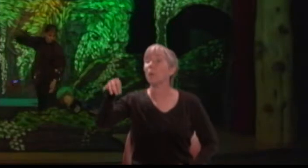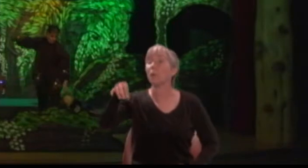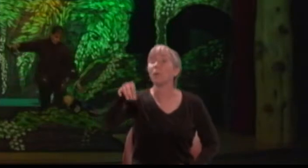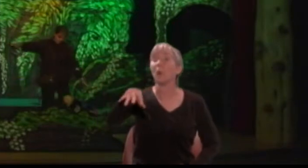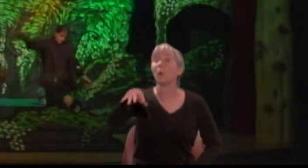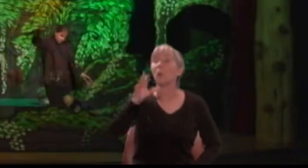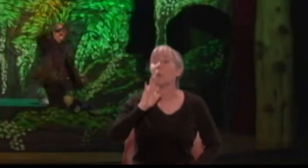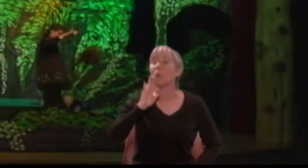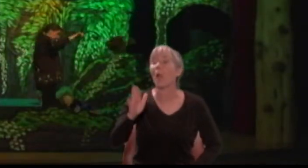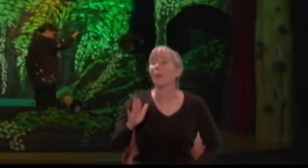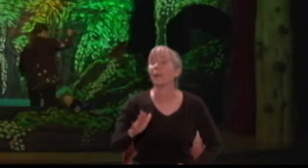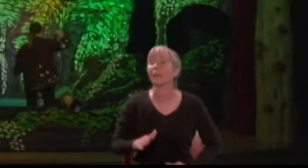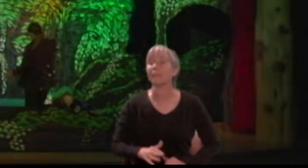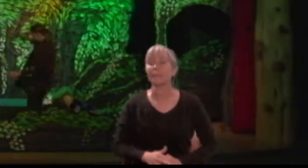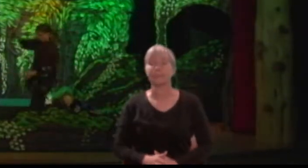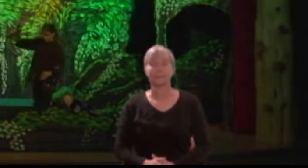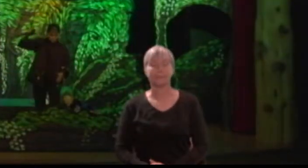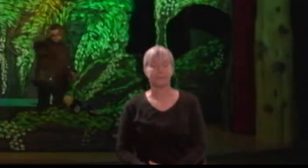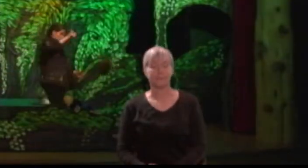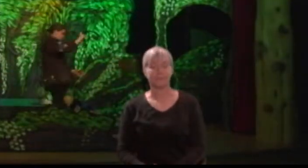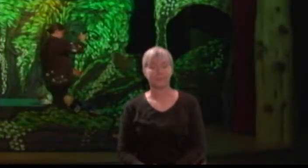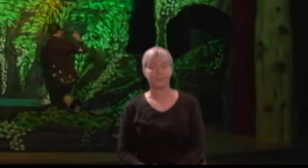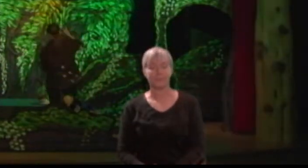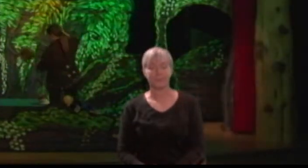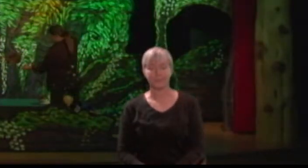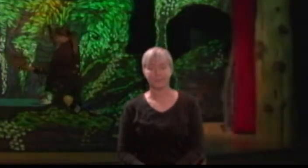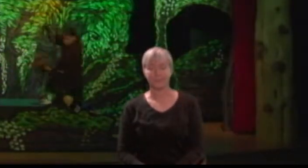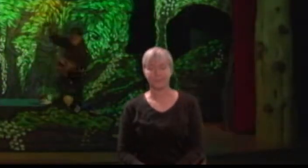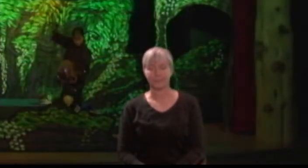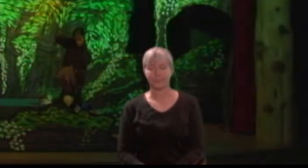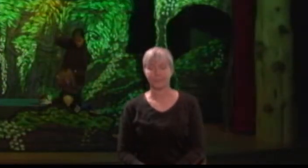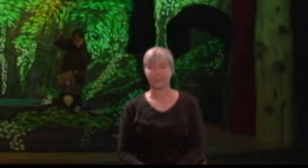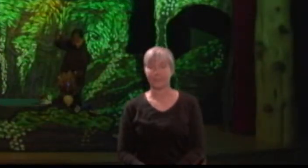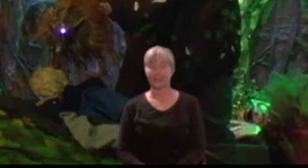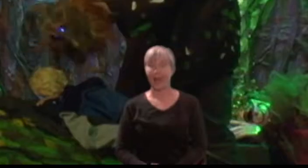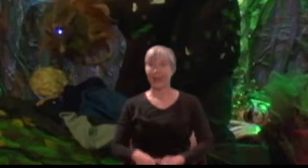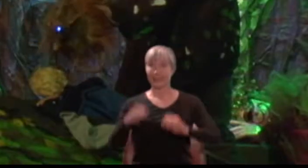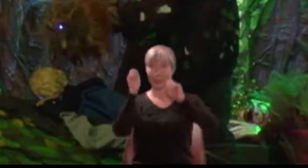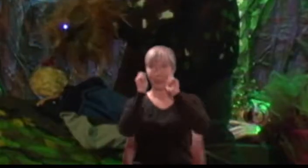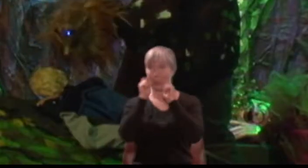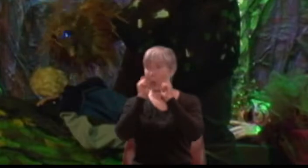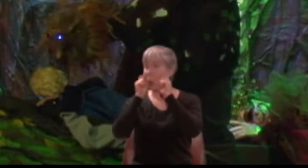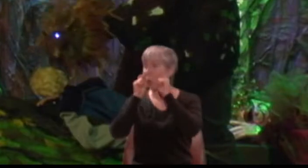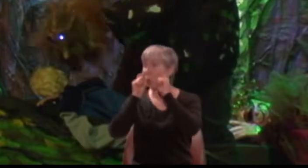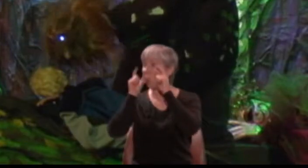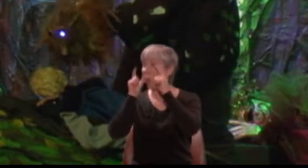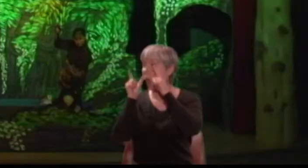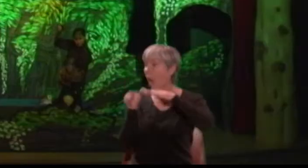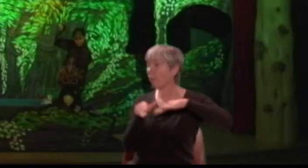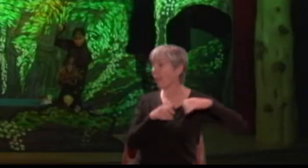[Chimes ring] So awake when I am gone, For I must now to Oberon.